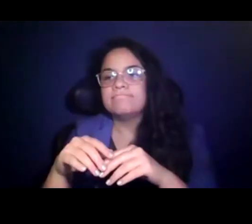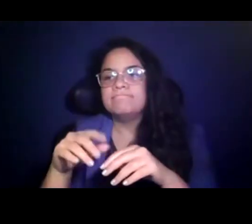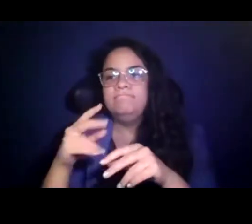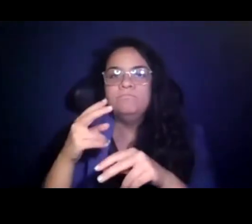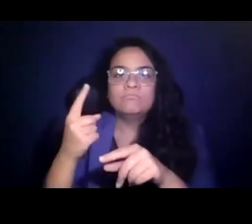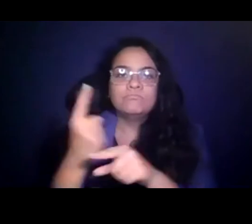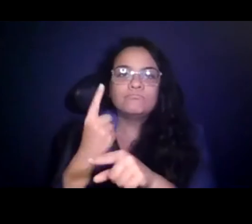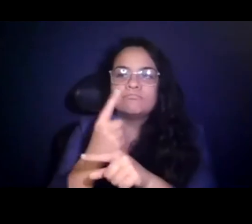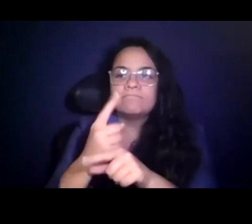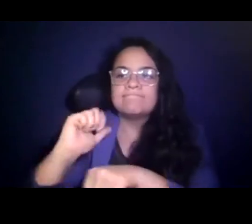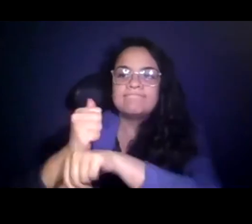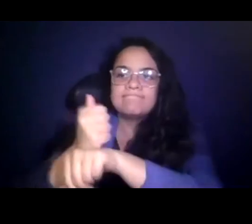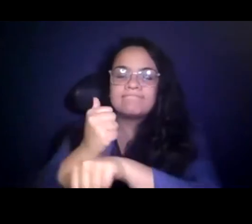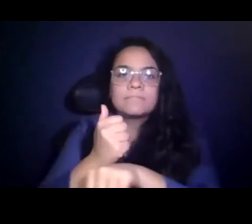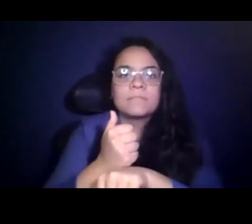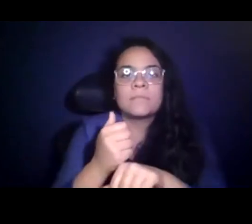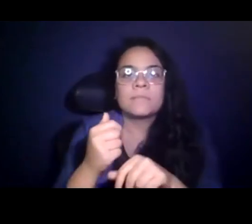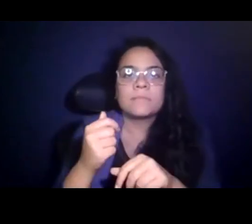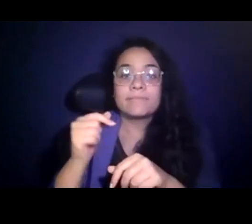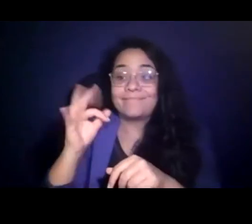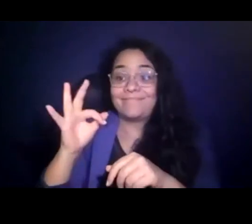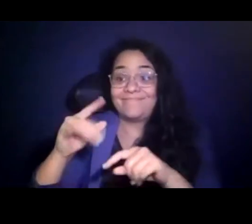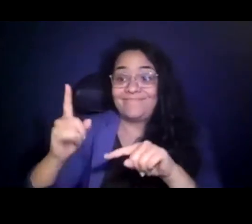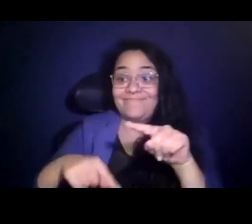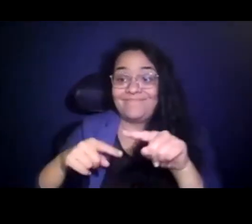15:17:36 If we can't get to transit, we're unlikely to use it.